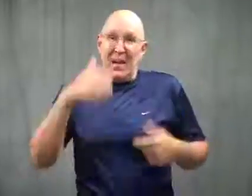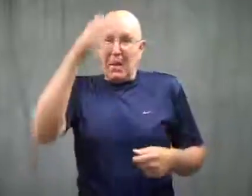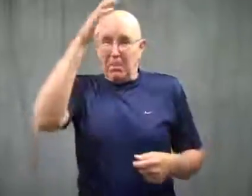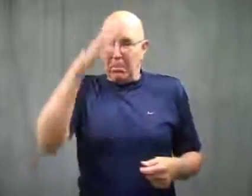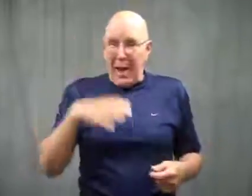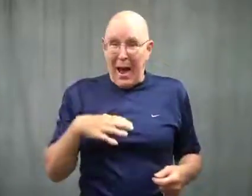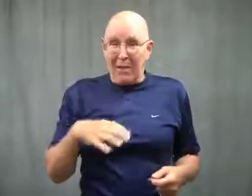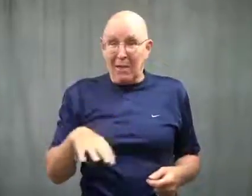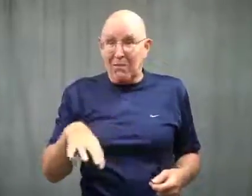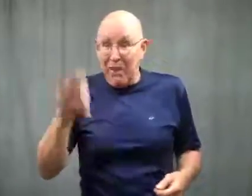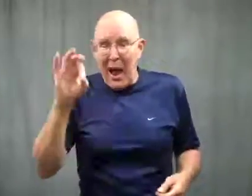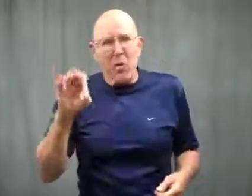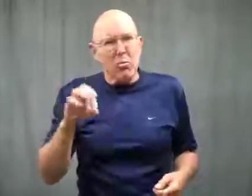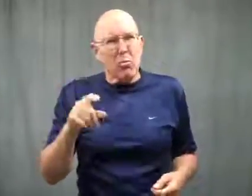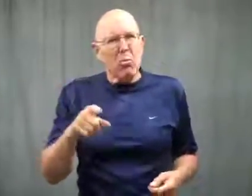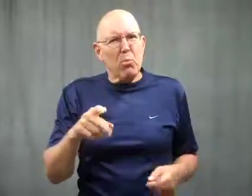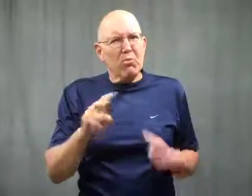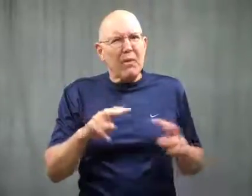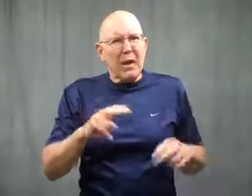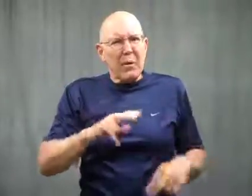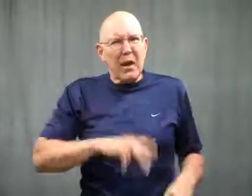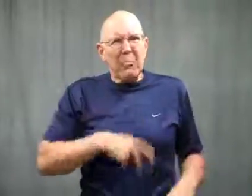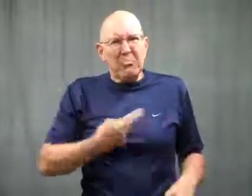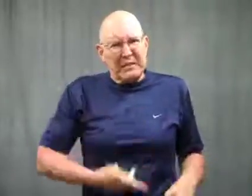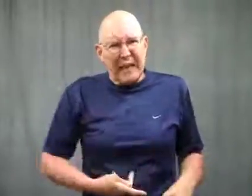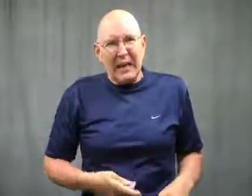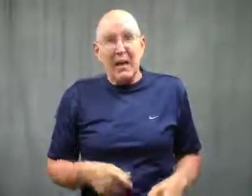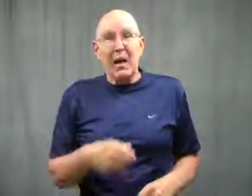It was very upsetting to the man who found the baby.